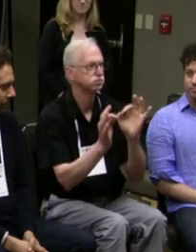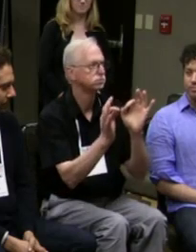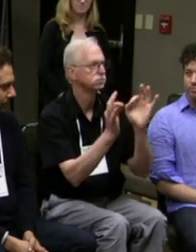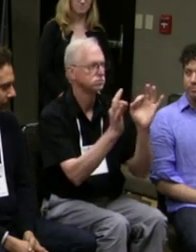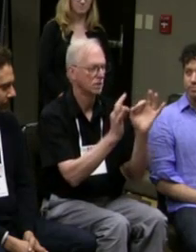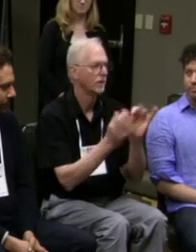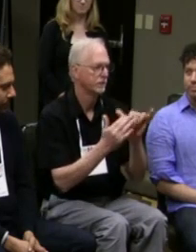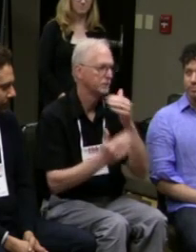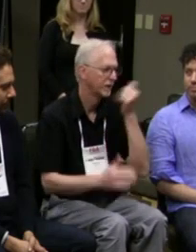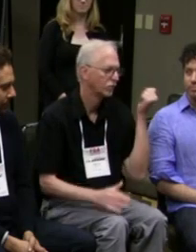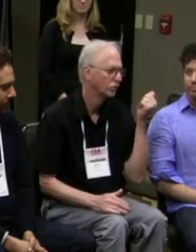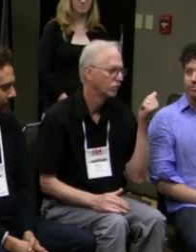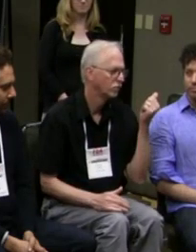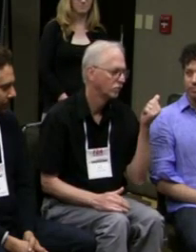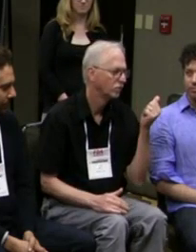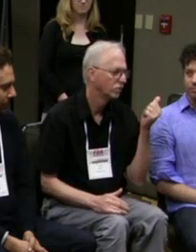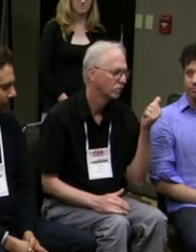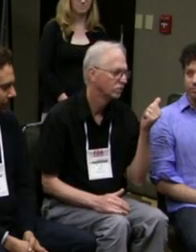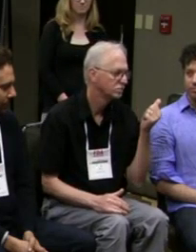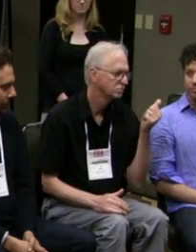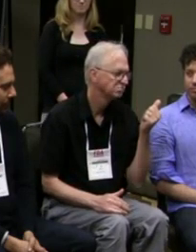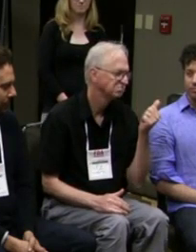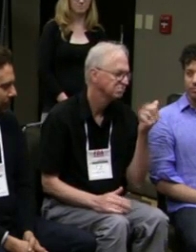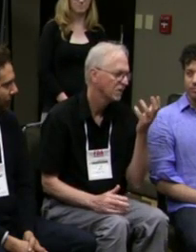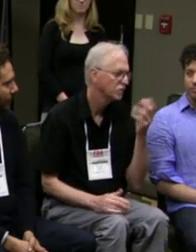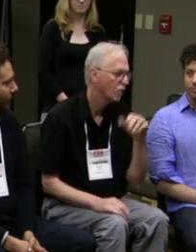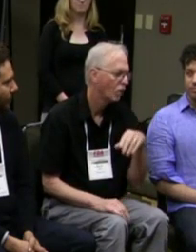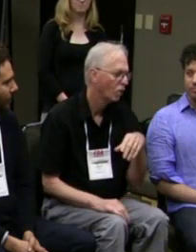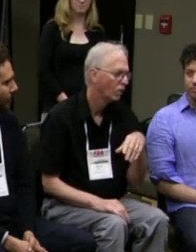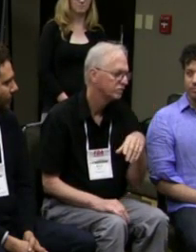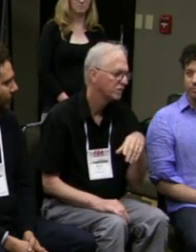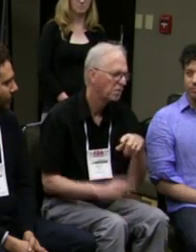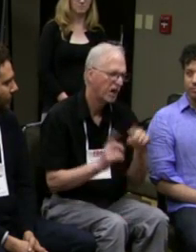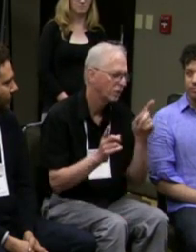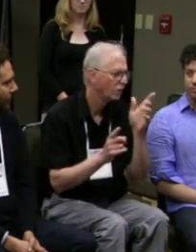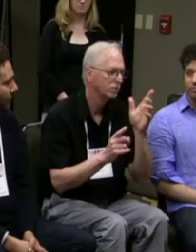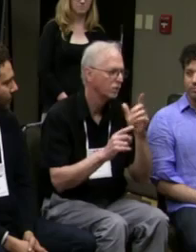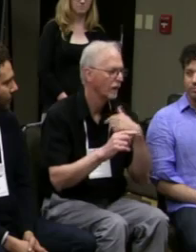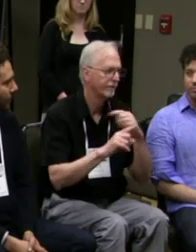that was projected onto the set, and that was a very effective way,